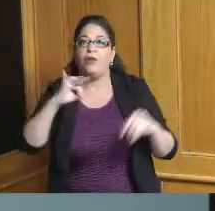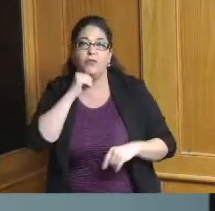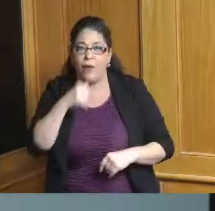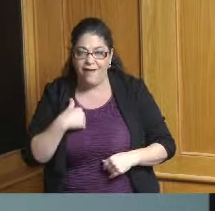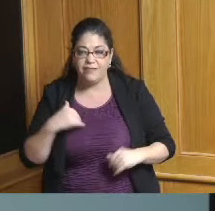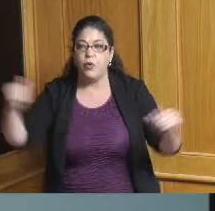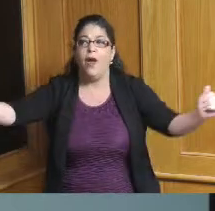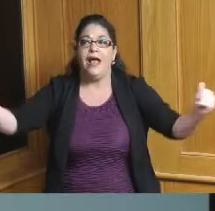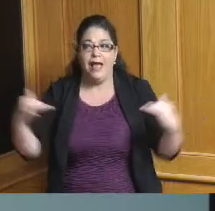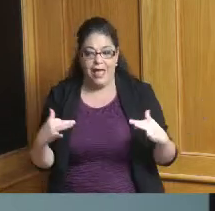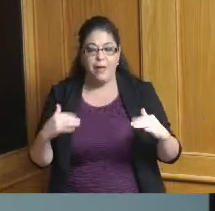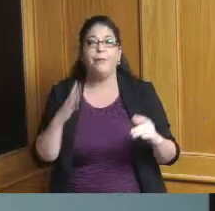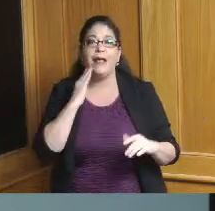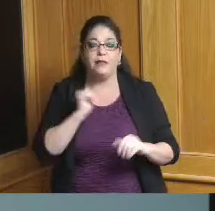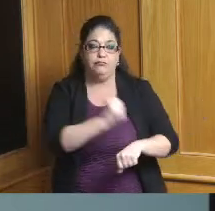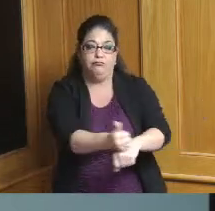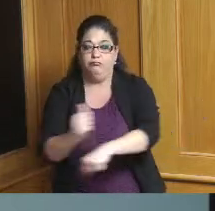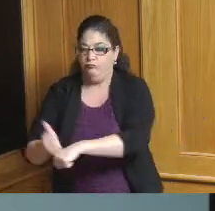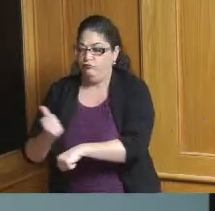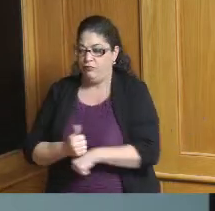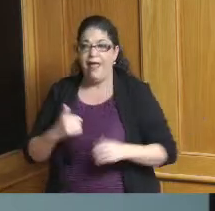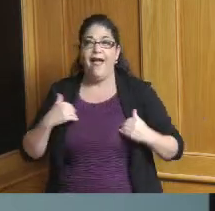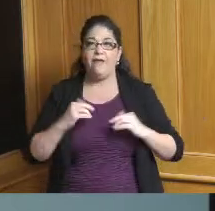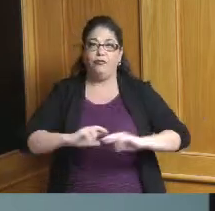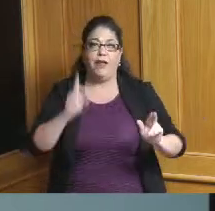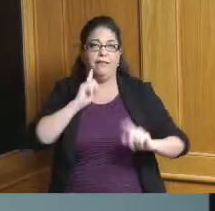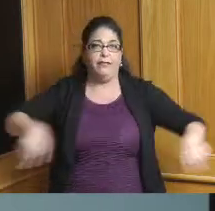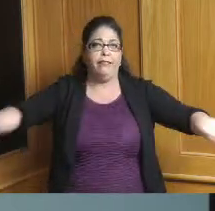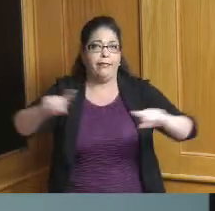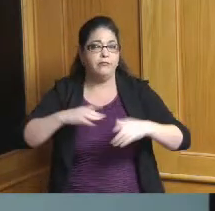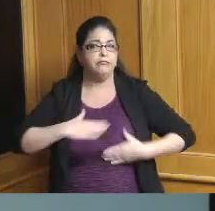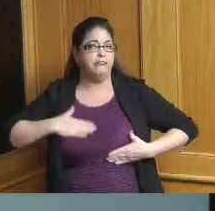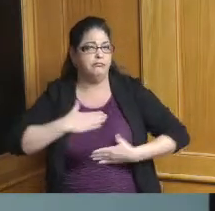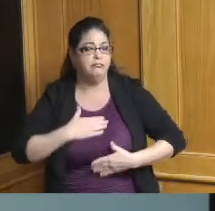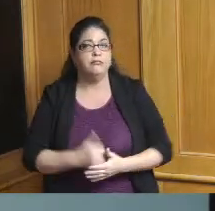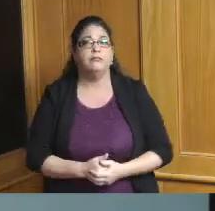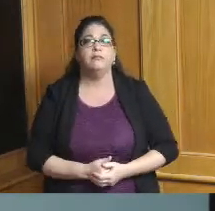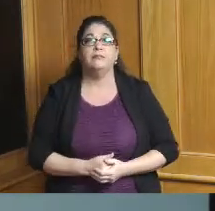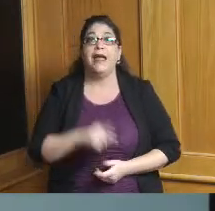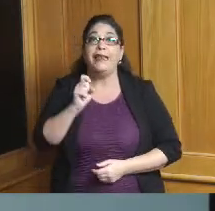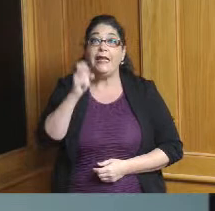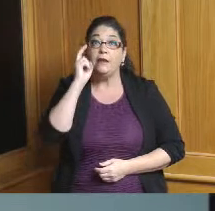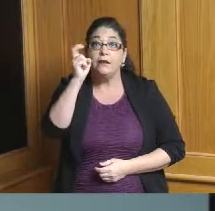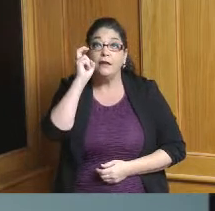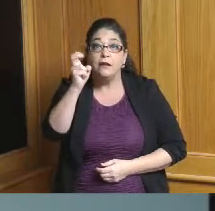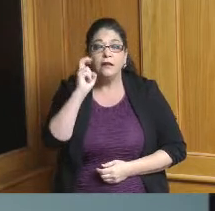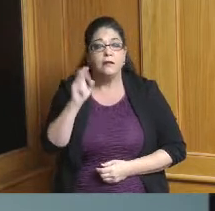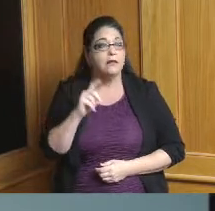redevelopment opportunities that create space that support public transportation and also provide